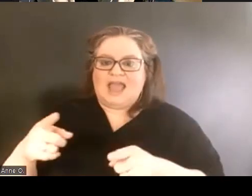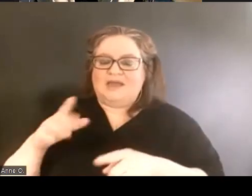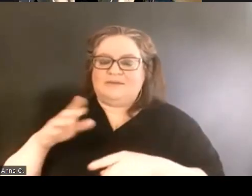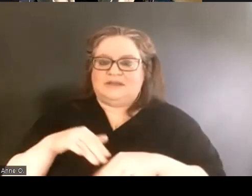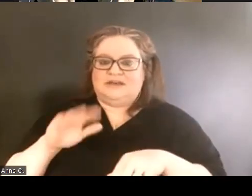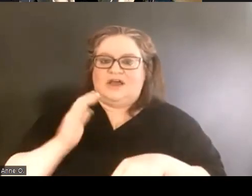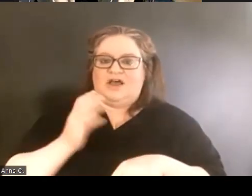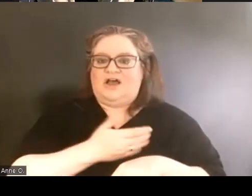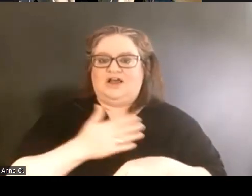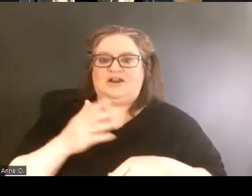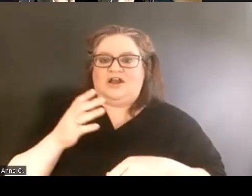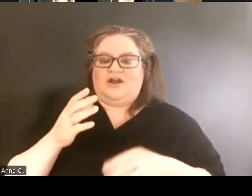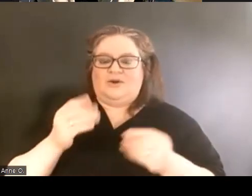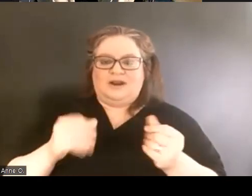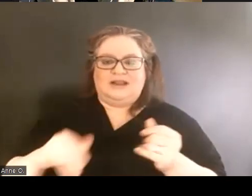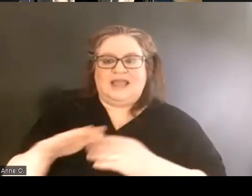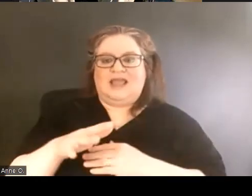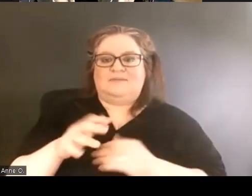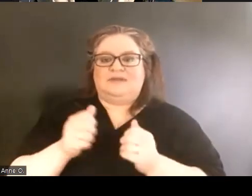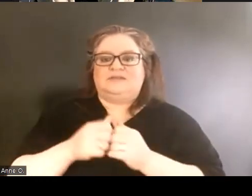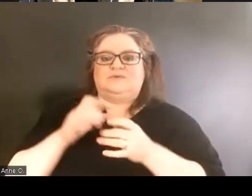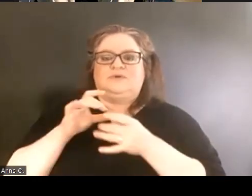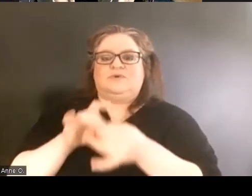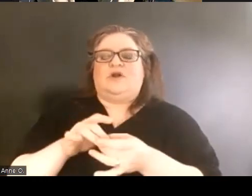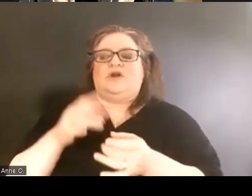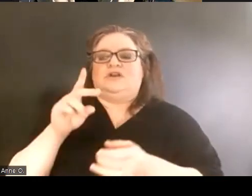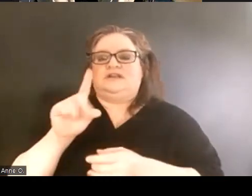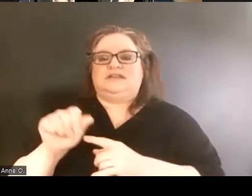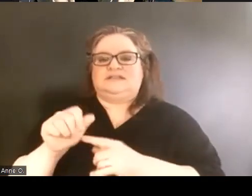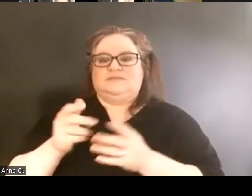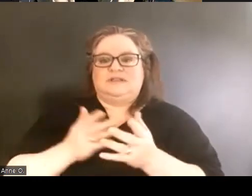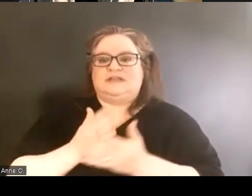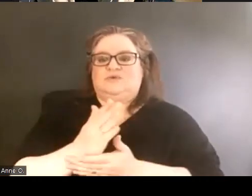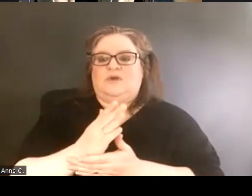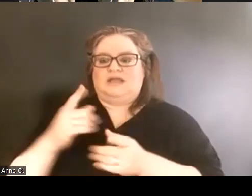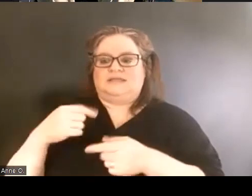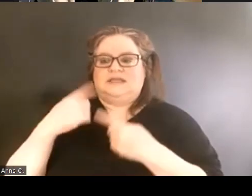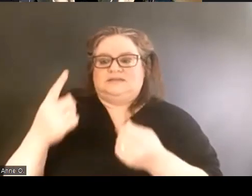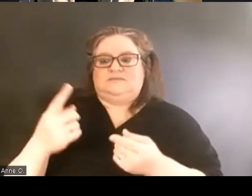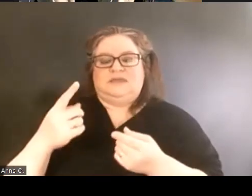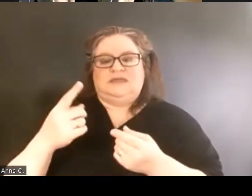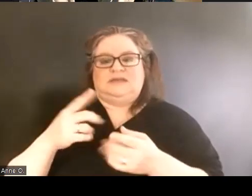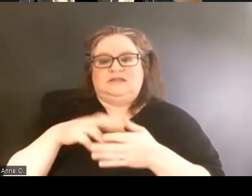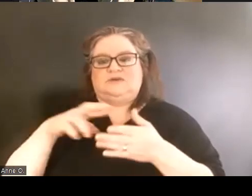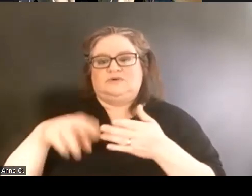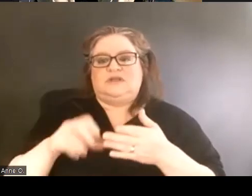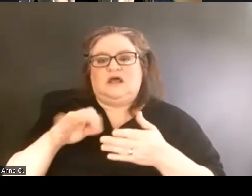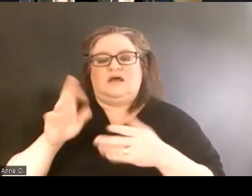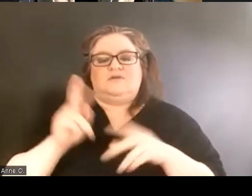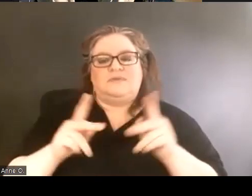in regards to disability rights has been as a result of people with disabilities